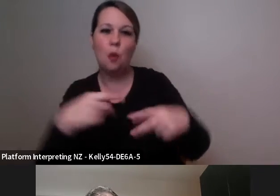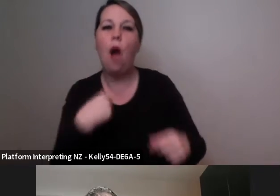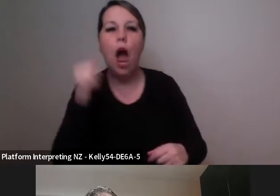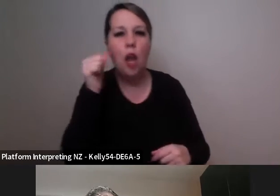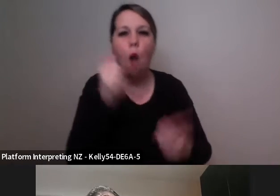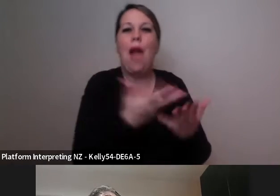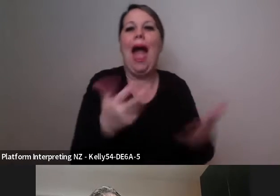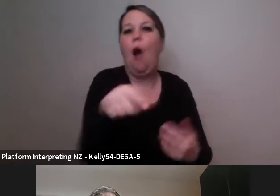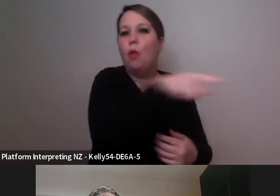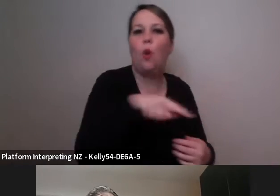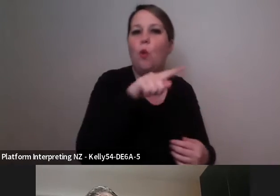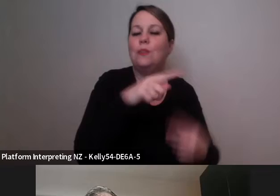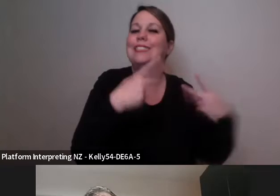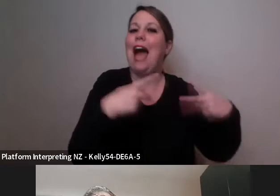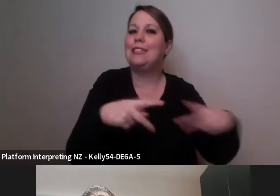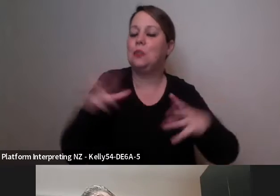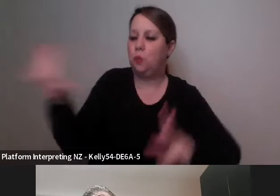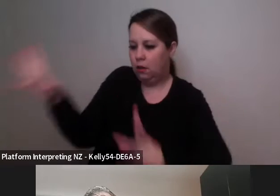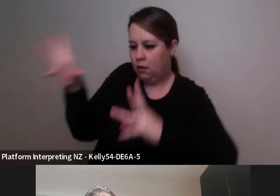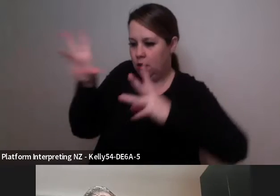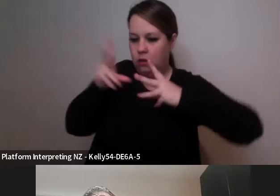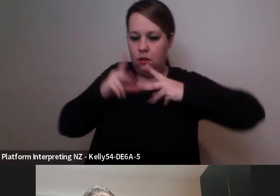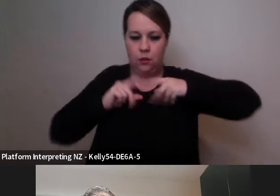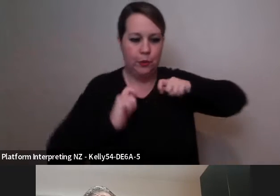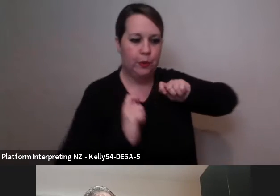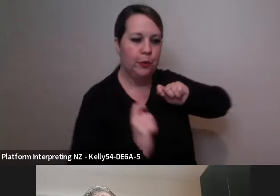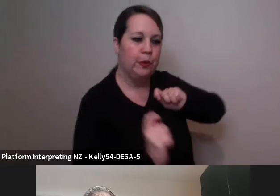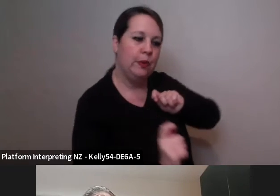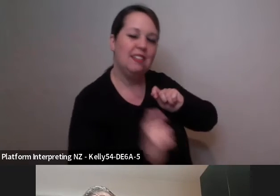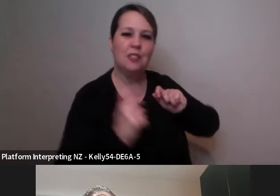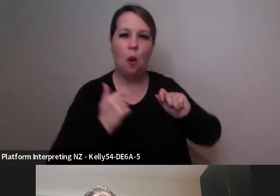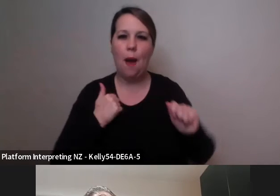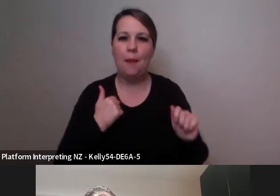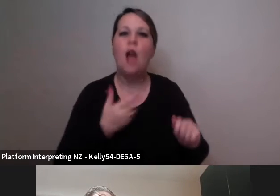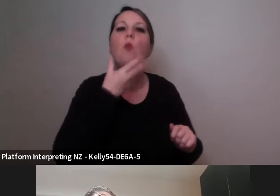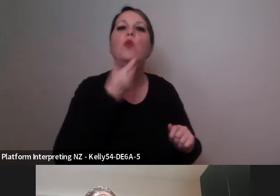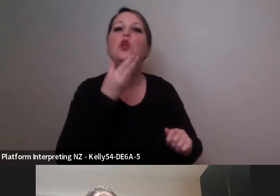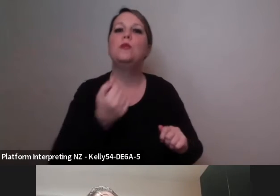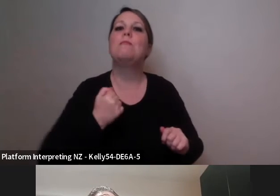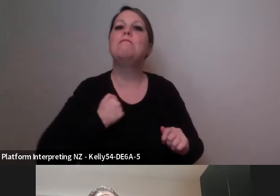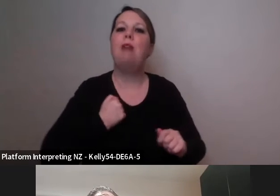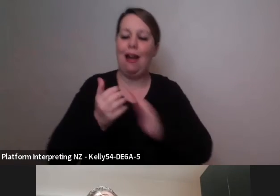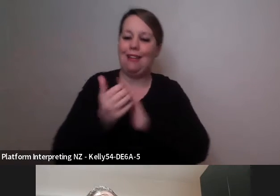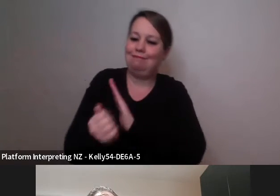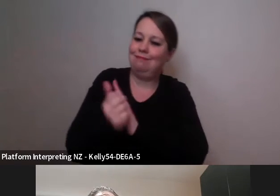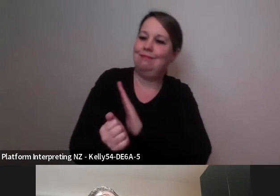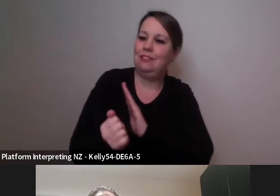tools especially when I'm getting to know a new group when I am asked to do a commission for